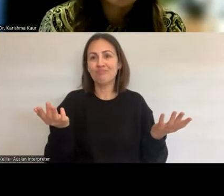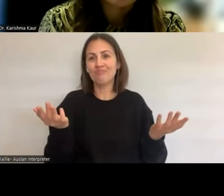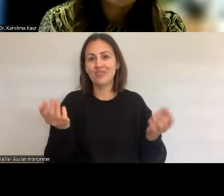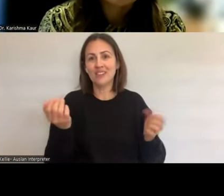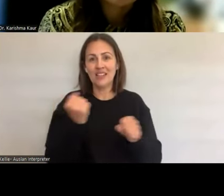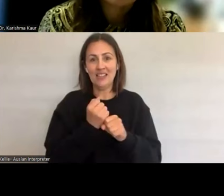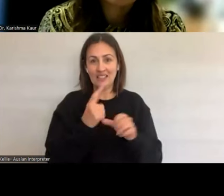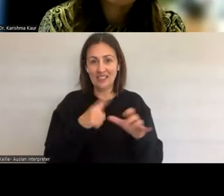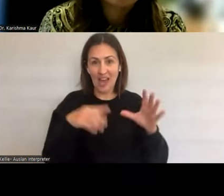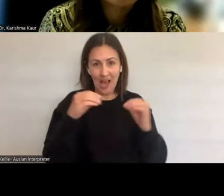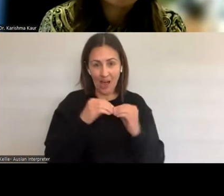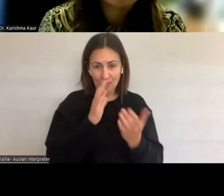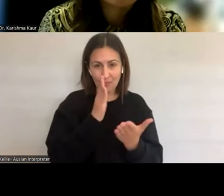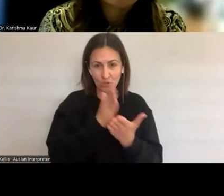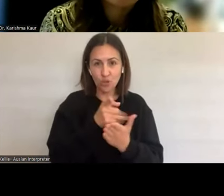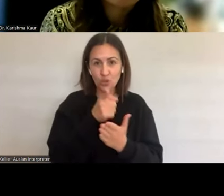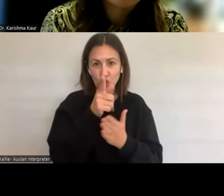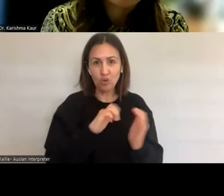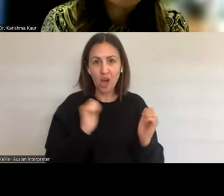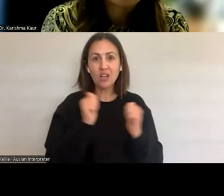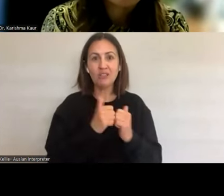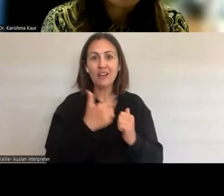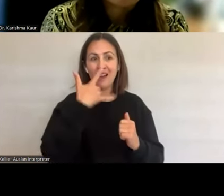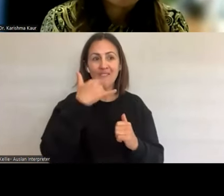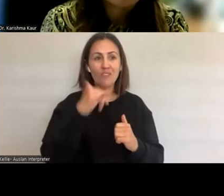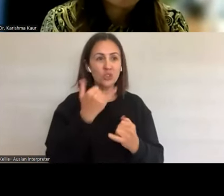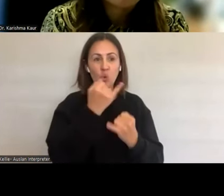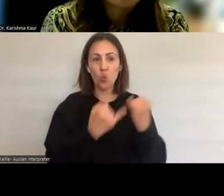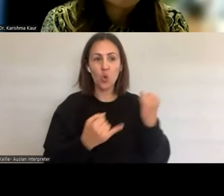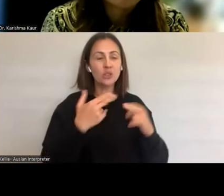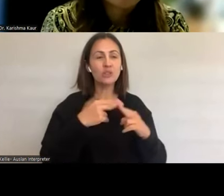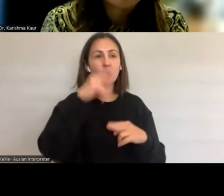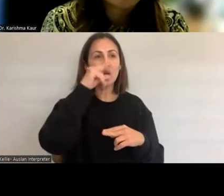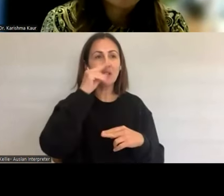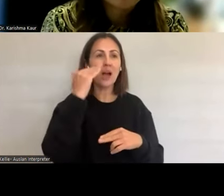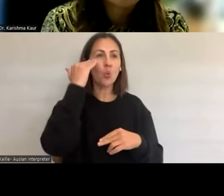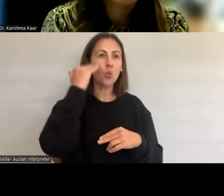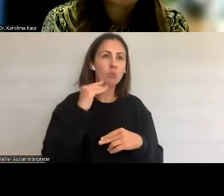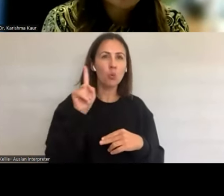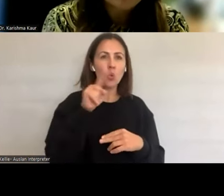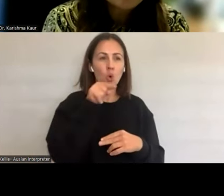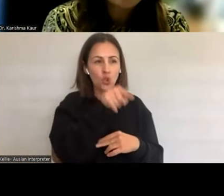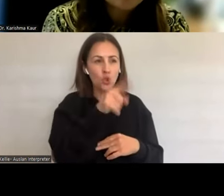I think the complexity for, for a young woman and the responsibility, the burden of responsibility